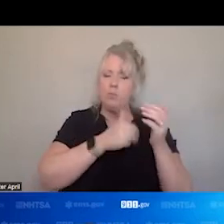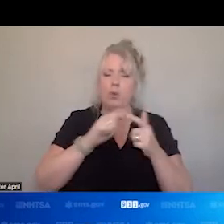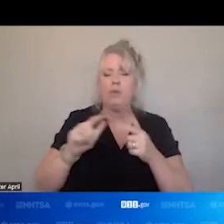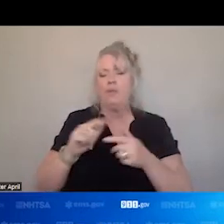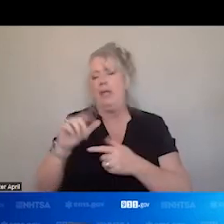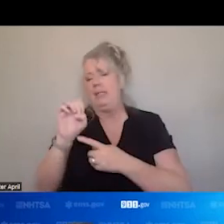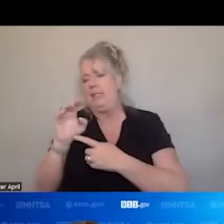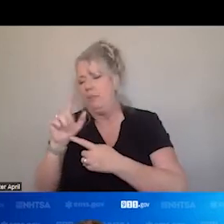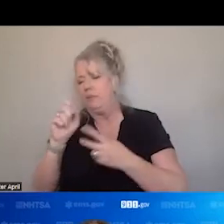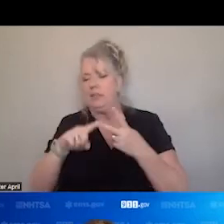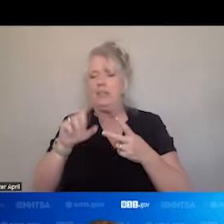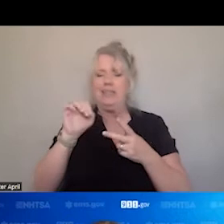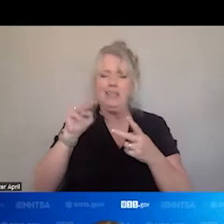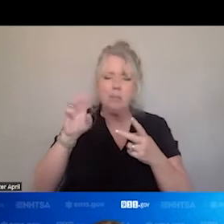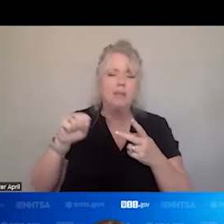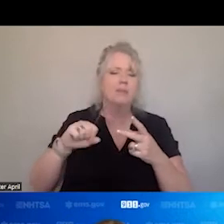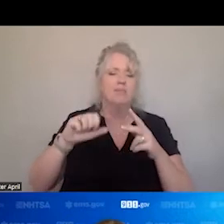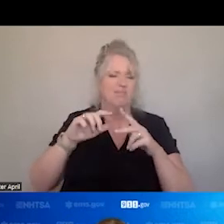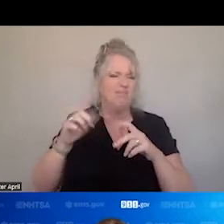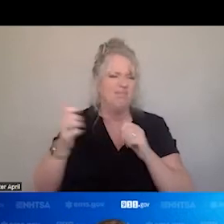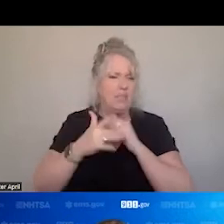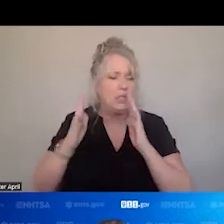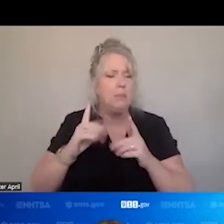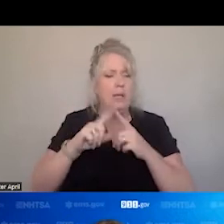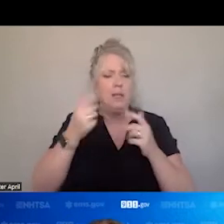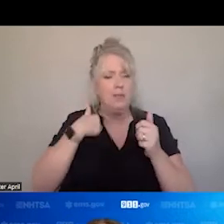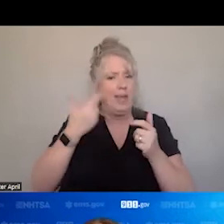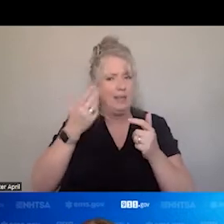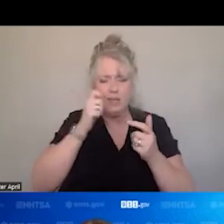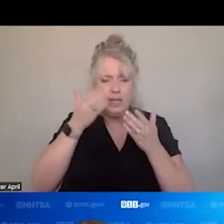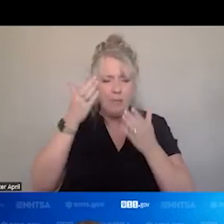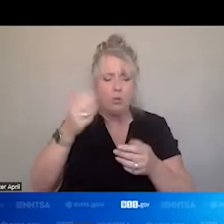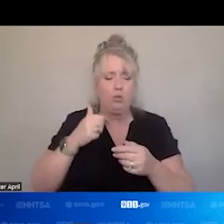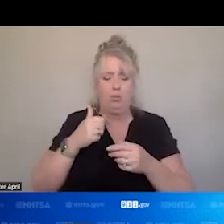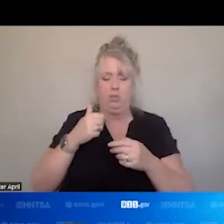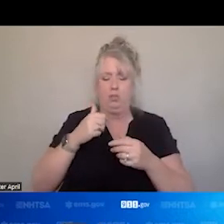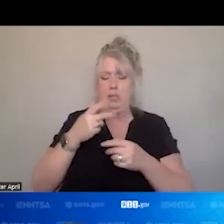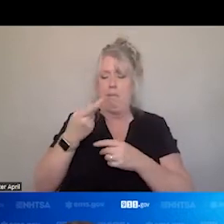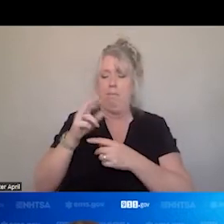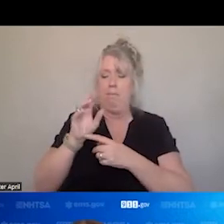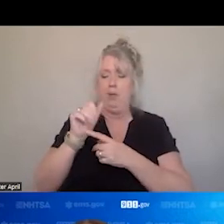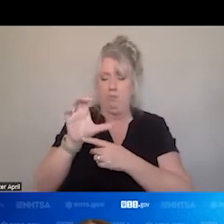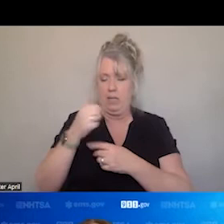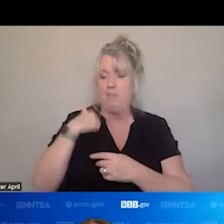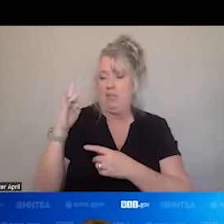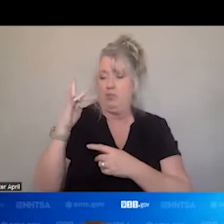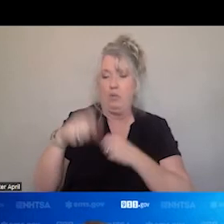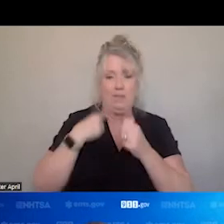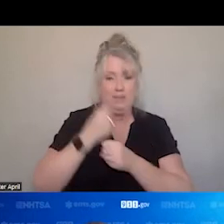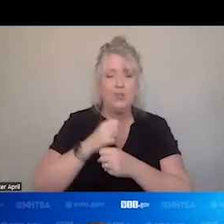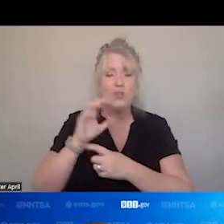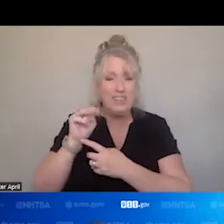OTHERS ARE ABLE TO TAKE PATIENTS. AS A PARAMEDIC WITH 25 YEARS IN EMS, I KNOW THERE ARE TIMES WHEN